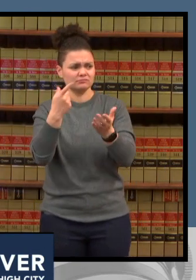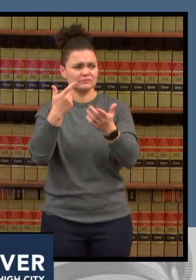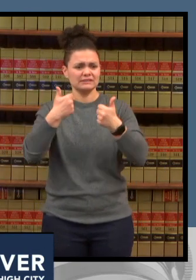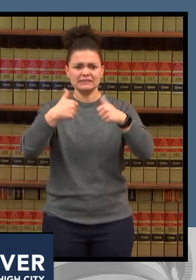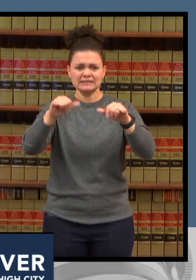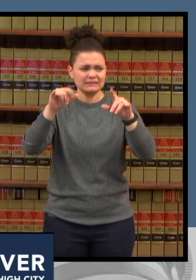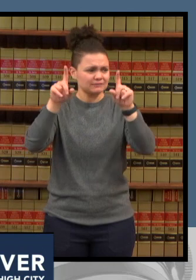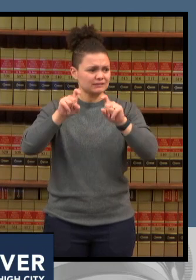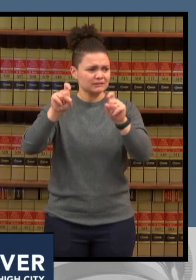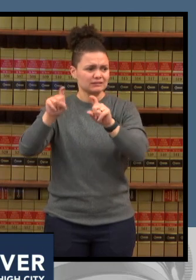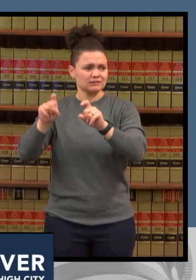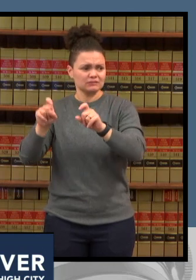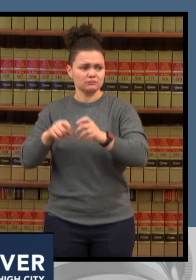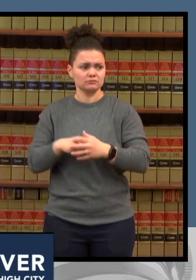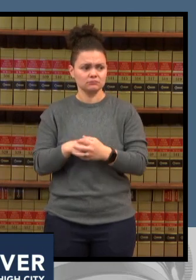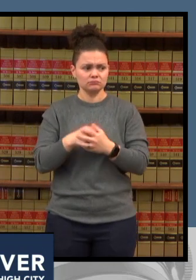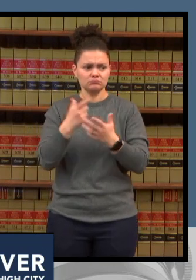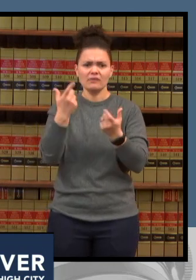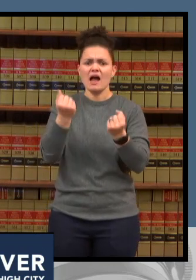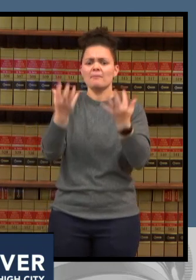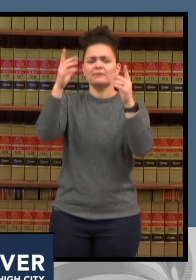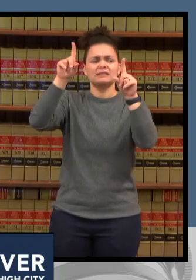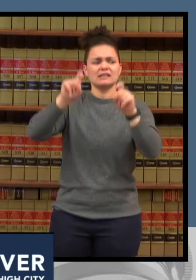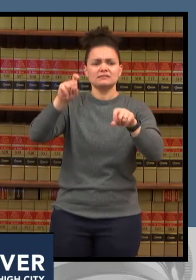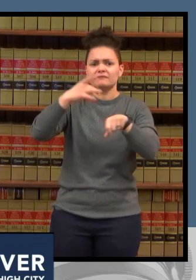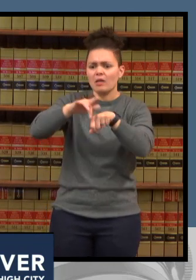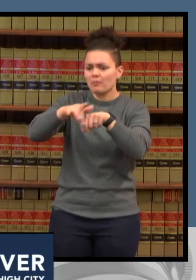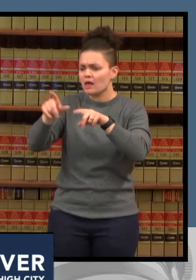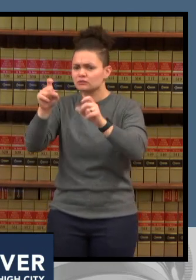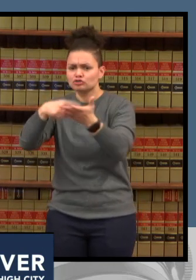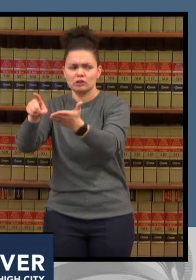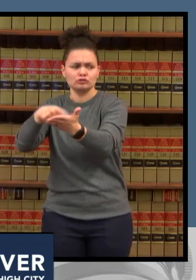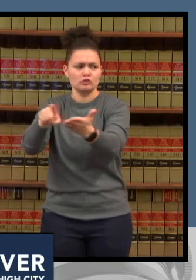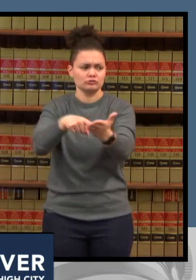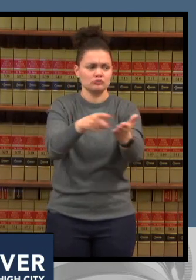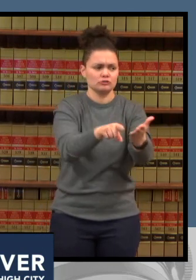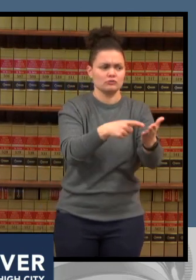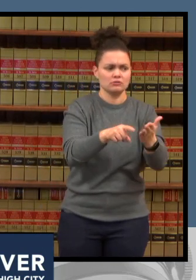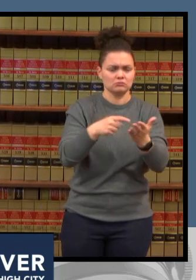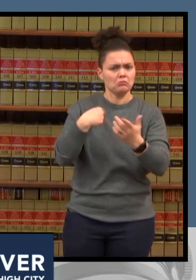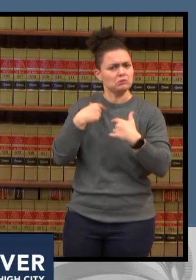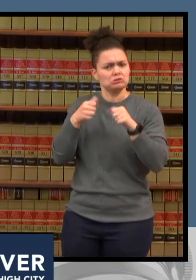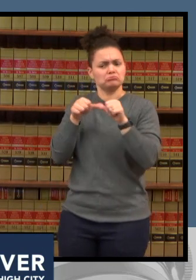you want to test the same day during a lunch break or something like that that might be tough to get